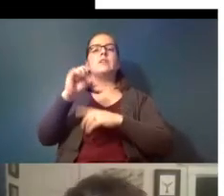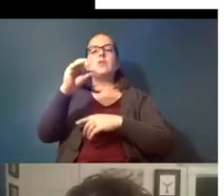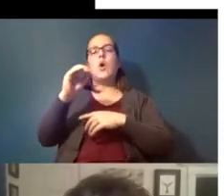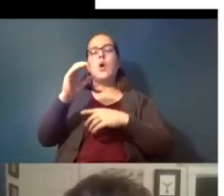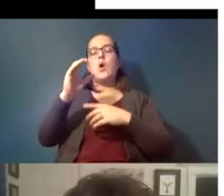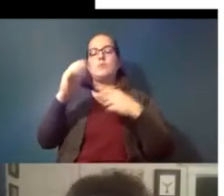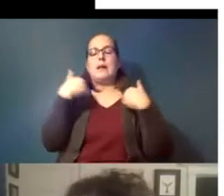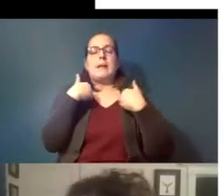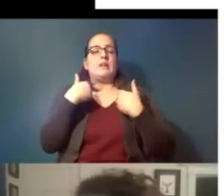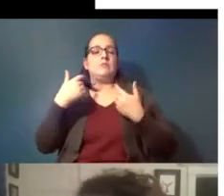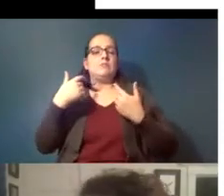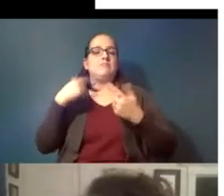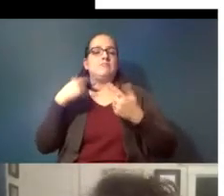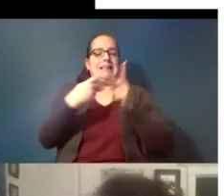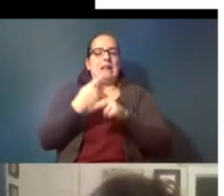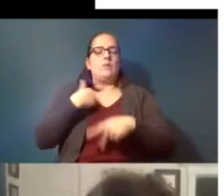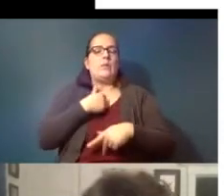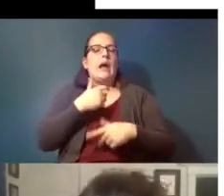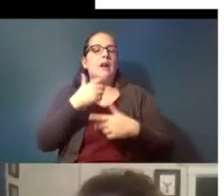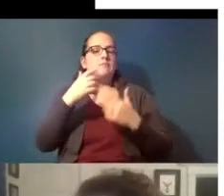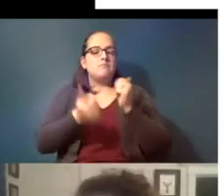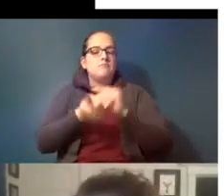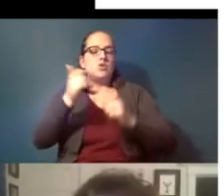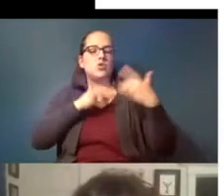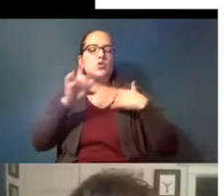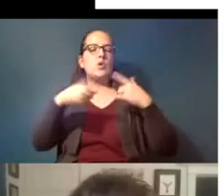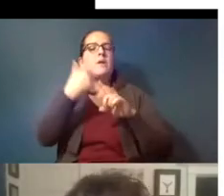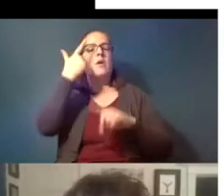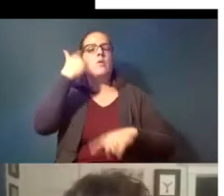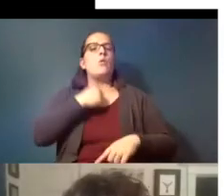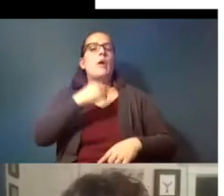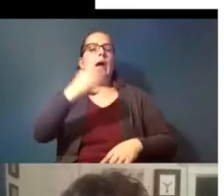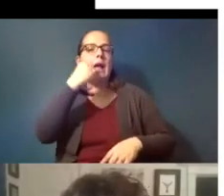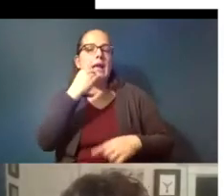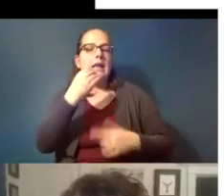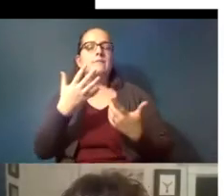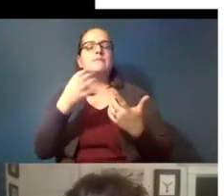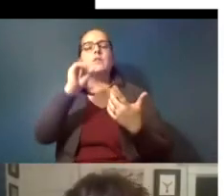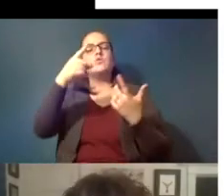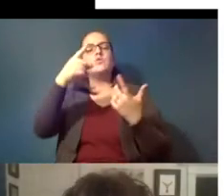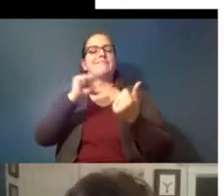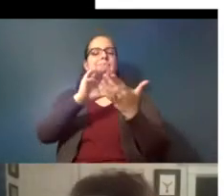eating them um and so just just conveys the fact that we still have um have a lot more work to do